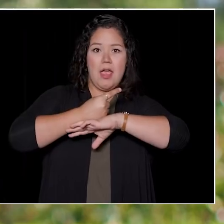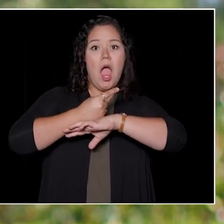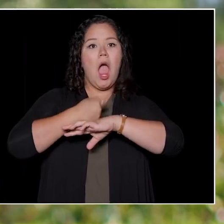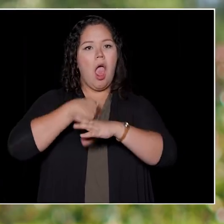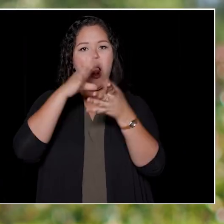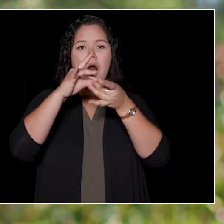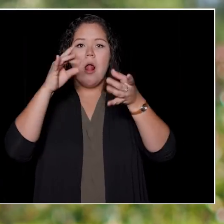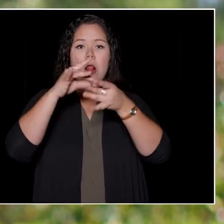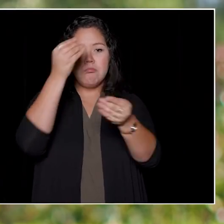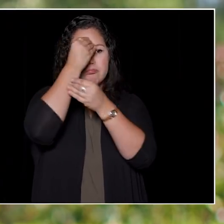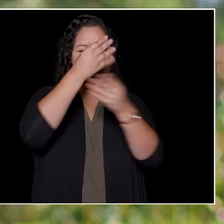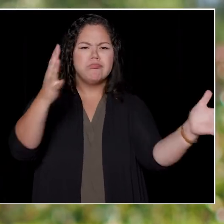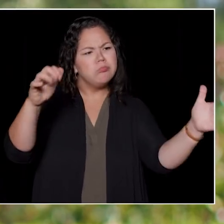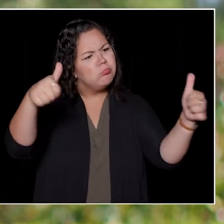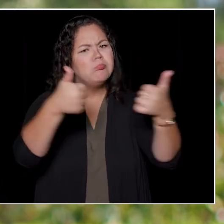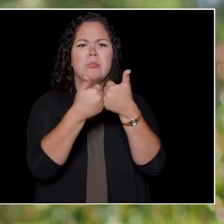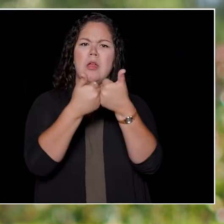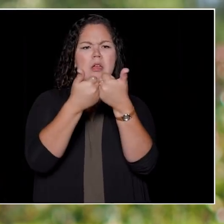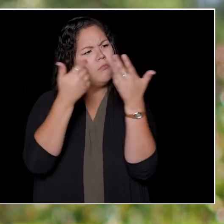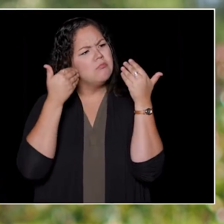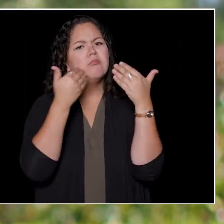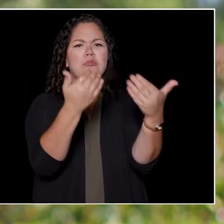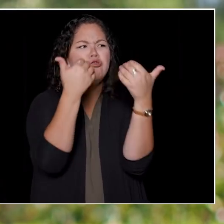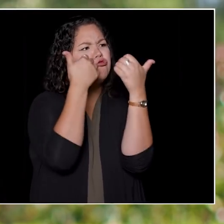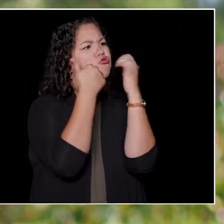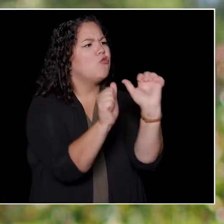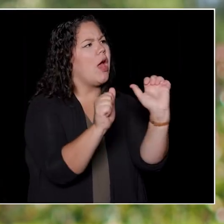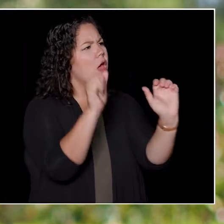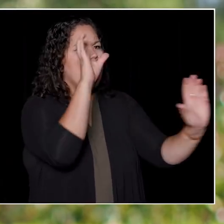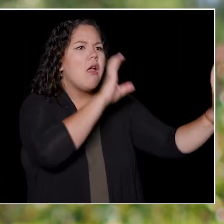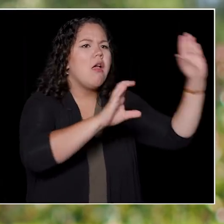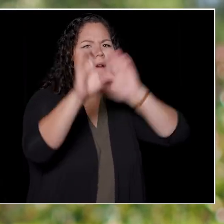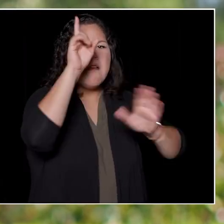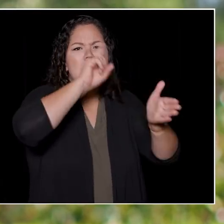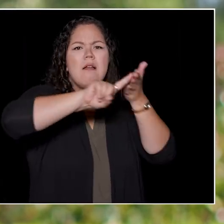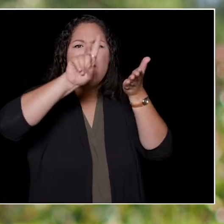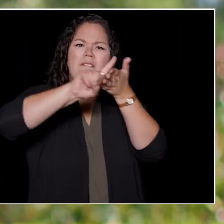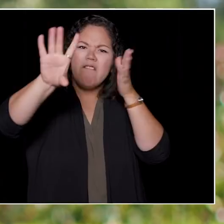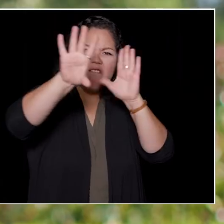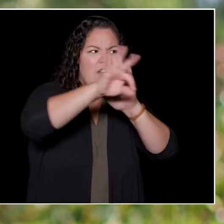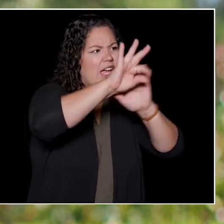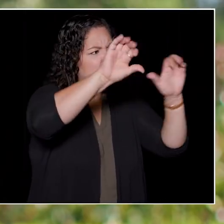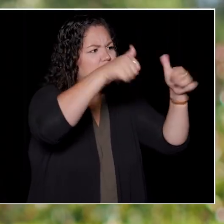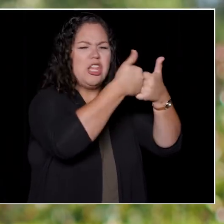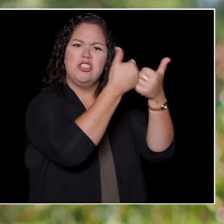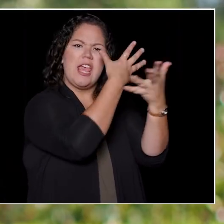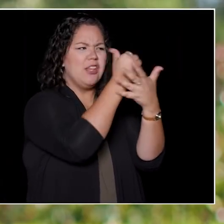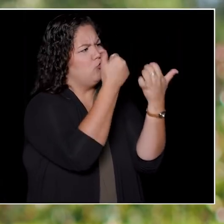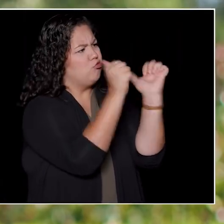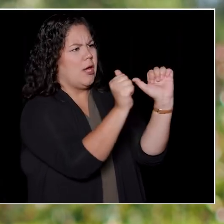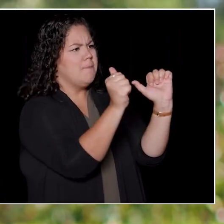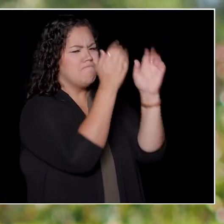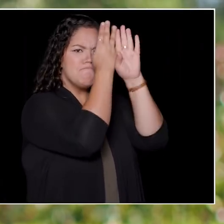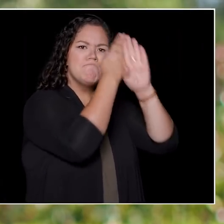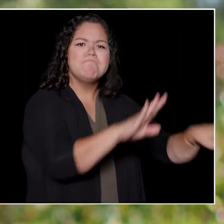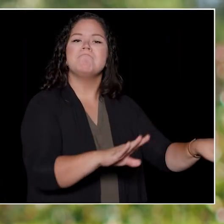to take on the world's seemingly unsolvable challenges. Because the threats remain the same,